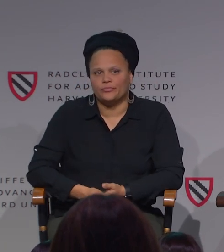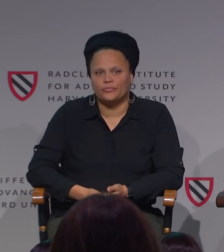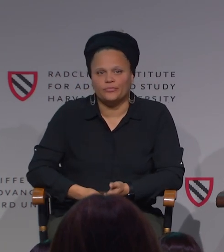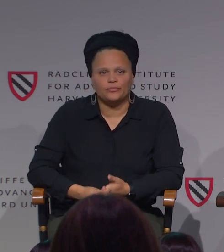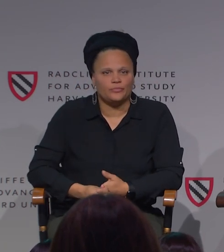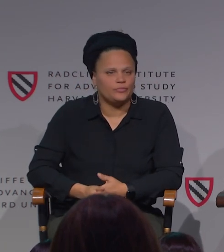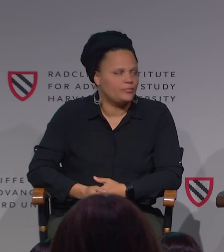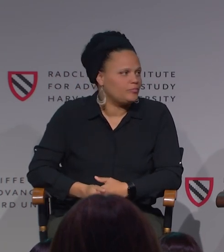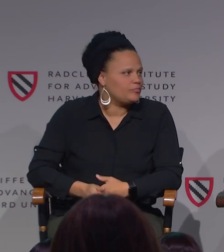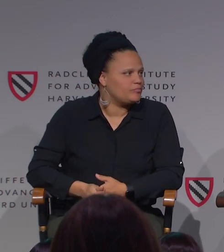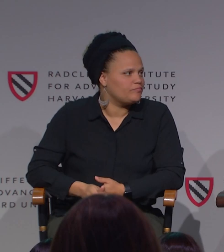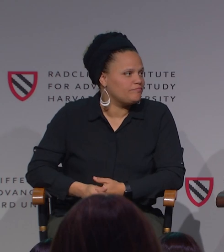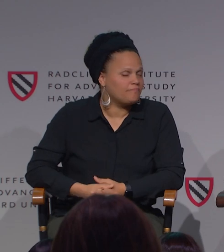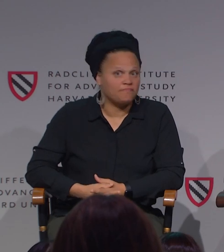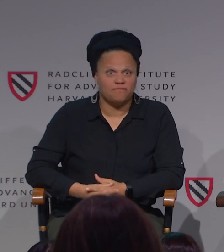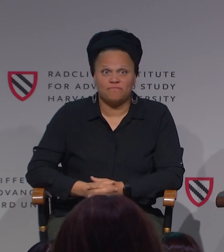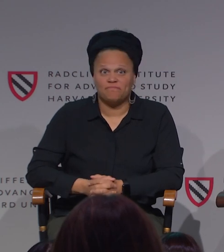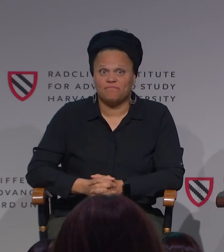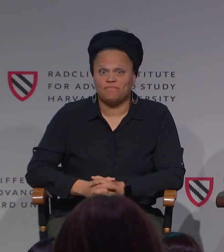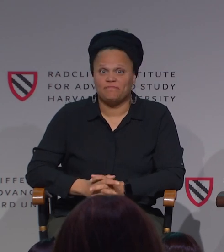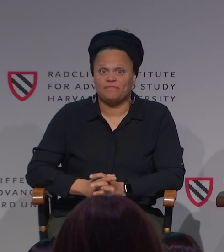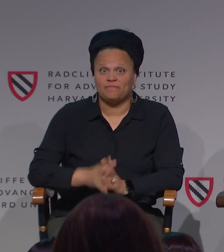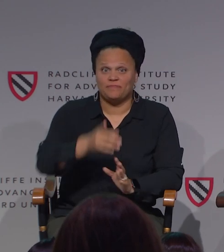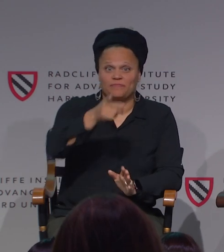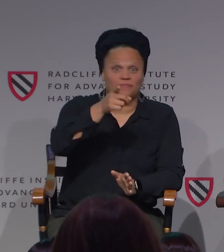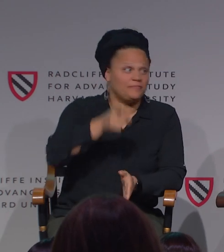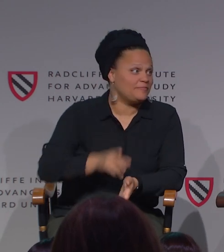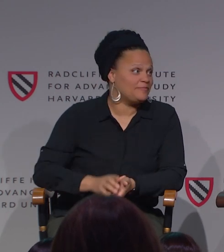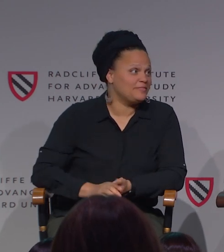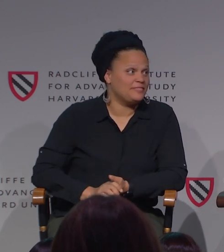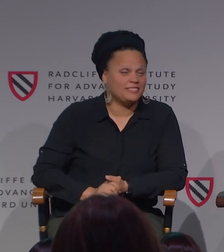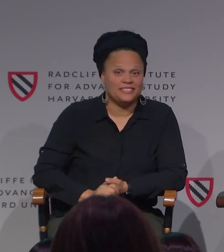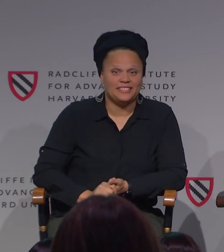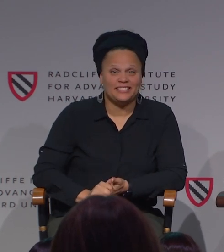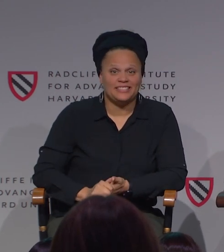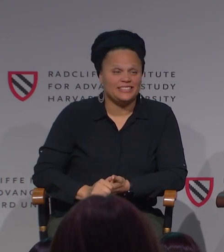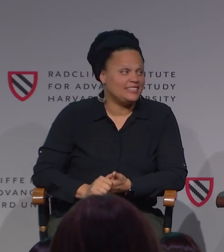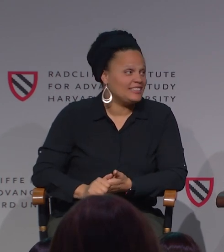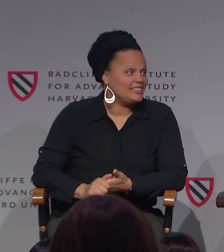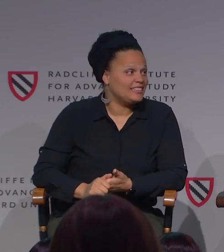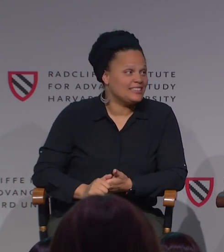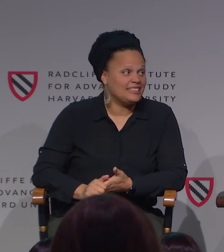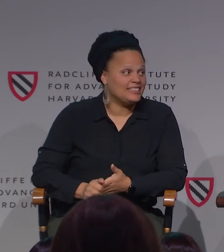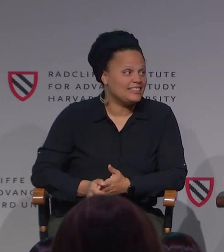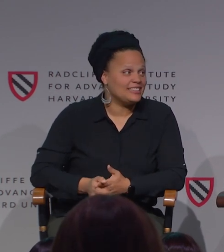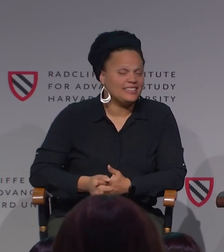or a Caucasian, a male, or female identifying interpreter. I would add that people like Jackie